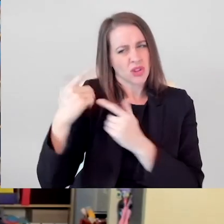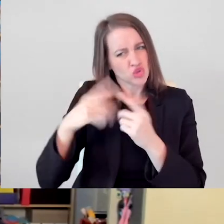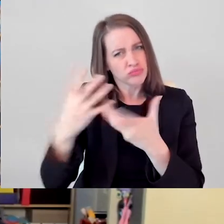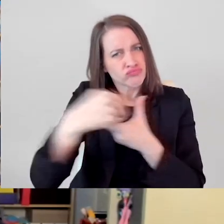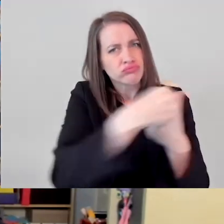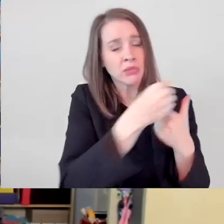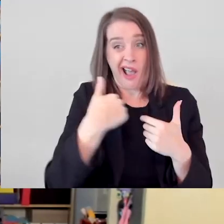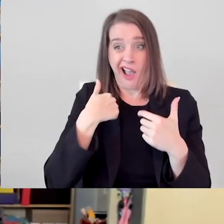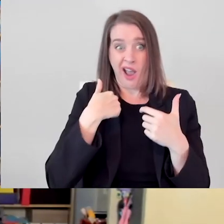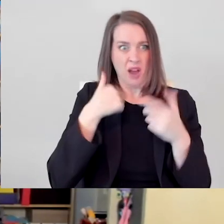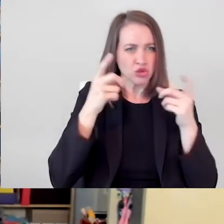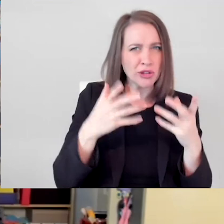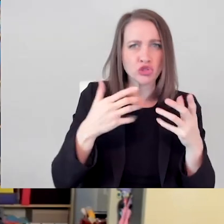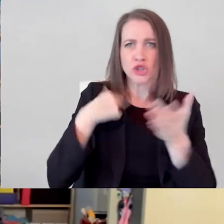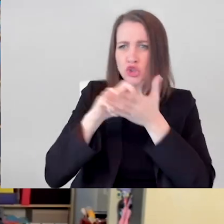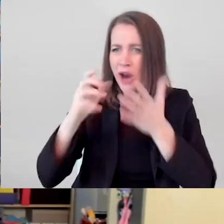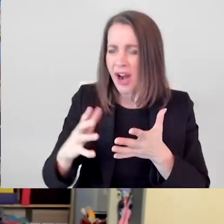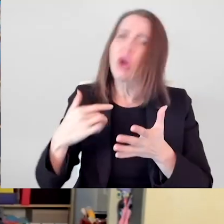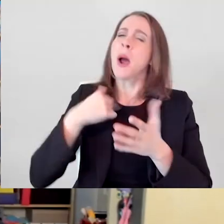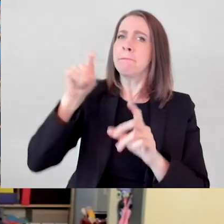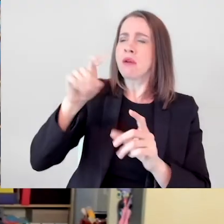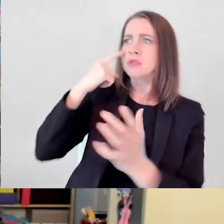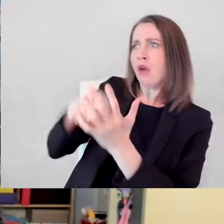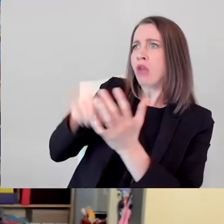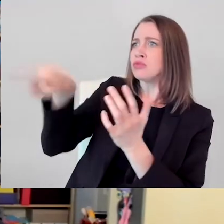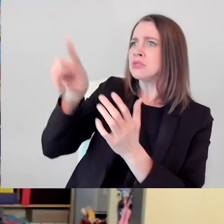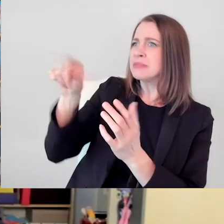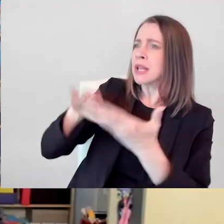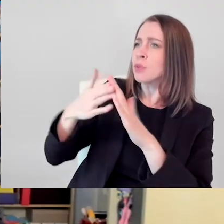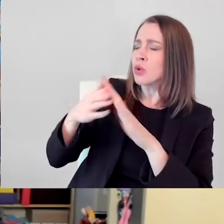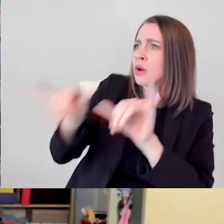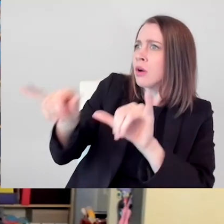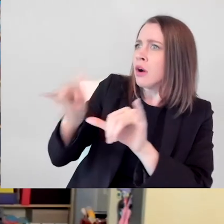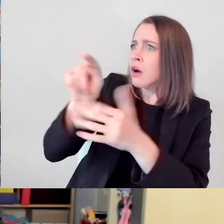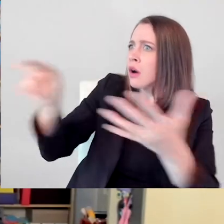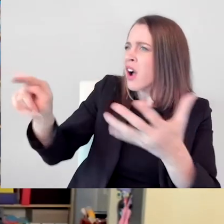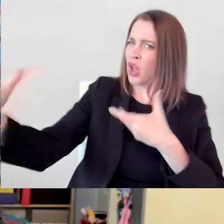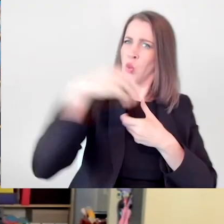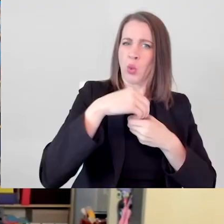someone like me, a director or writer, to acknowledge people with disabilities and put them in the stories